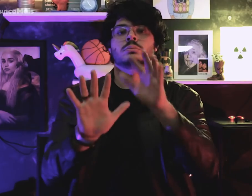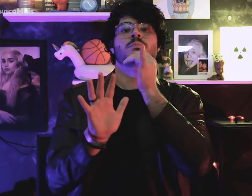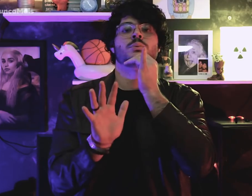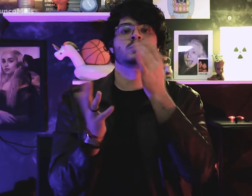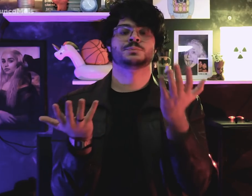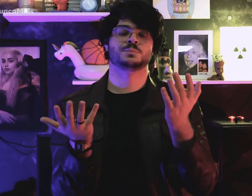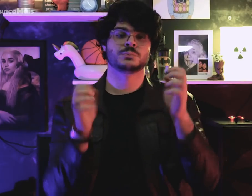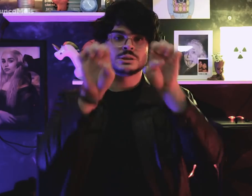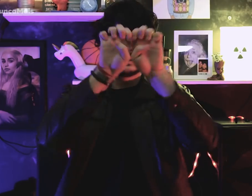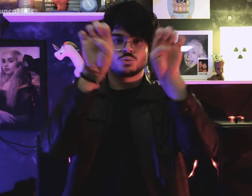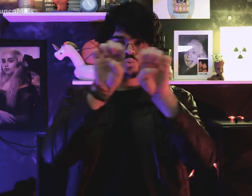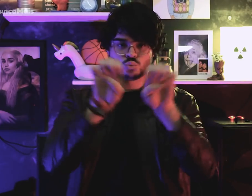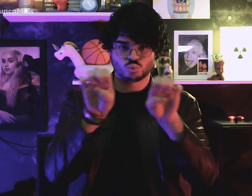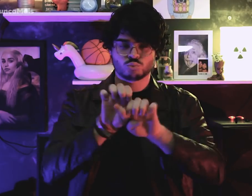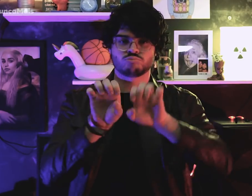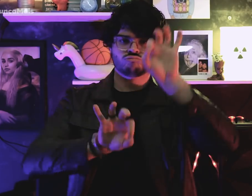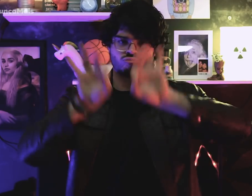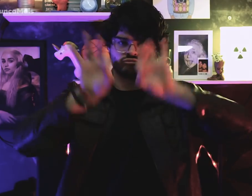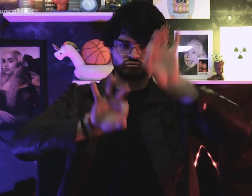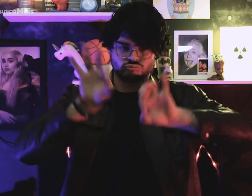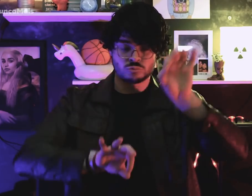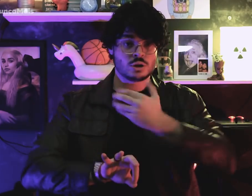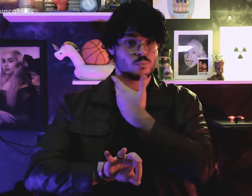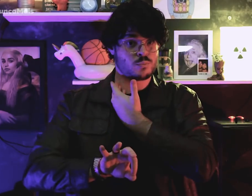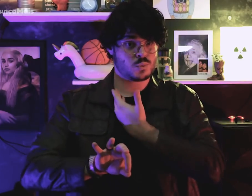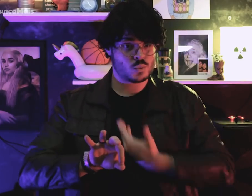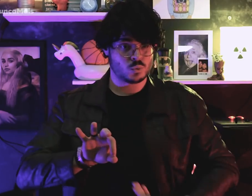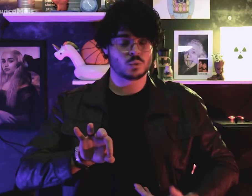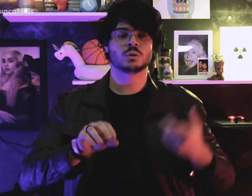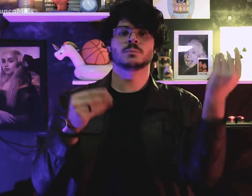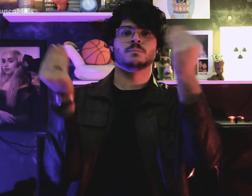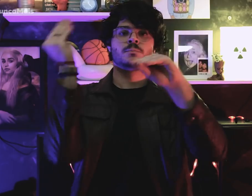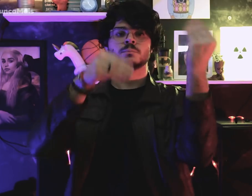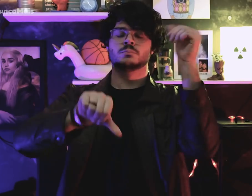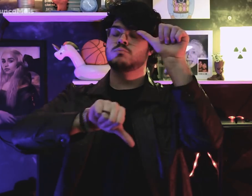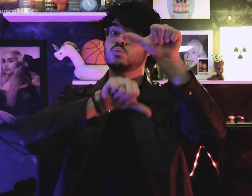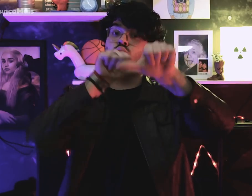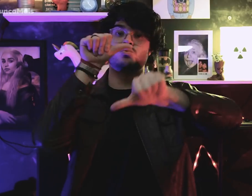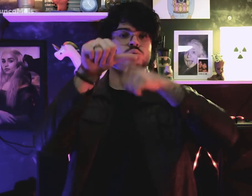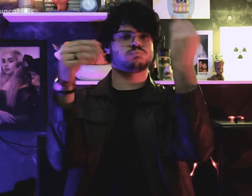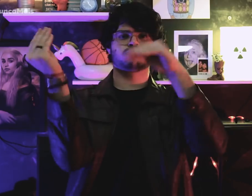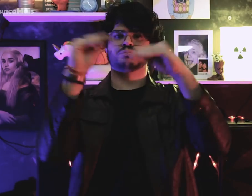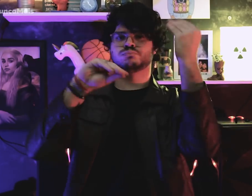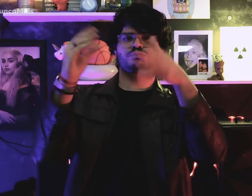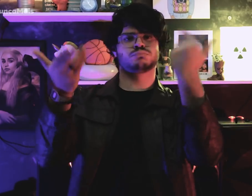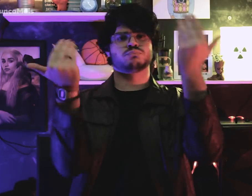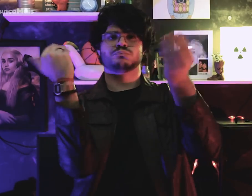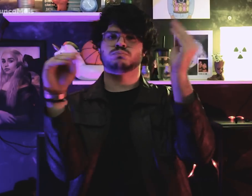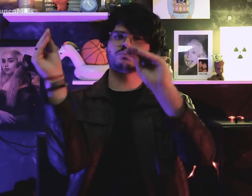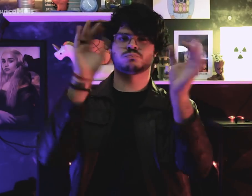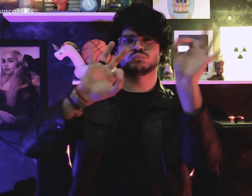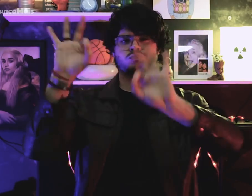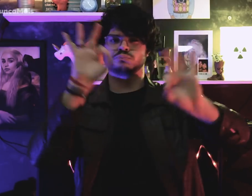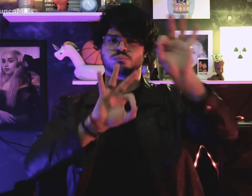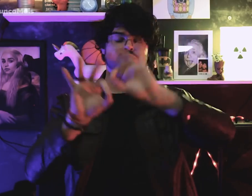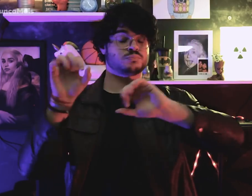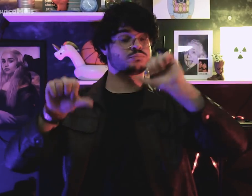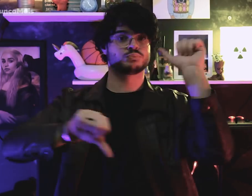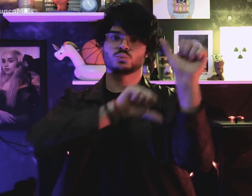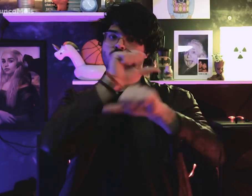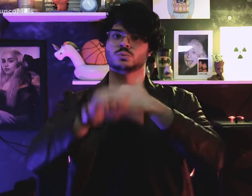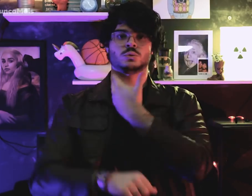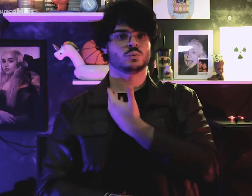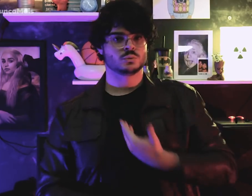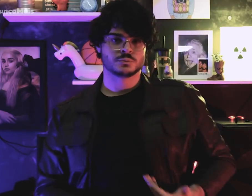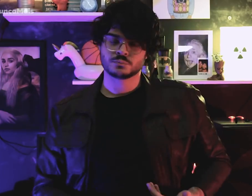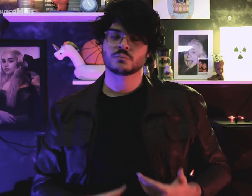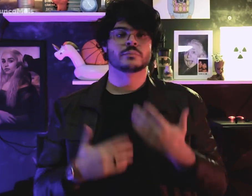It is the beginning of a restructuring in the state,